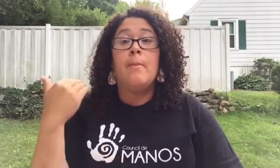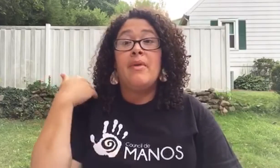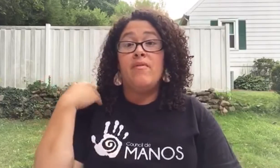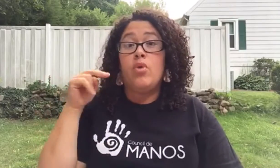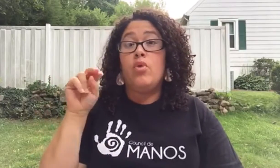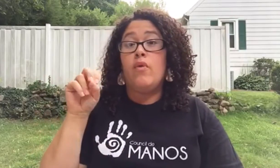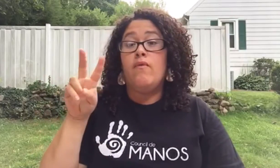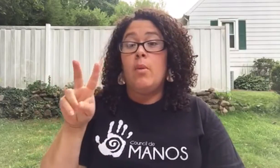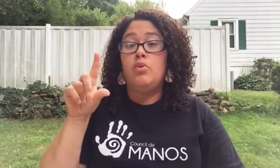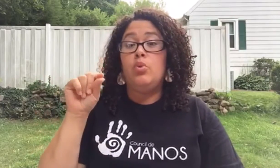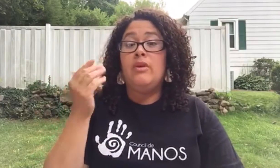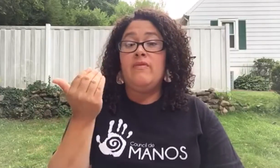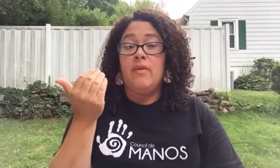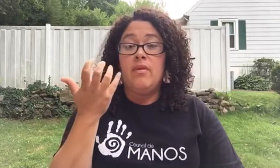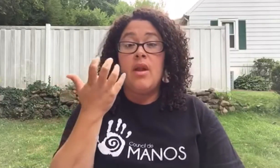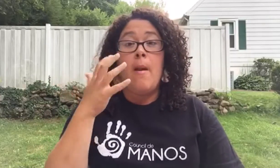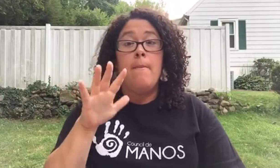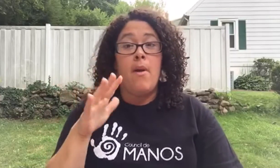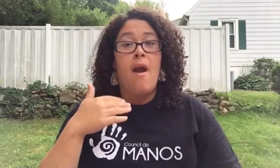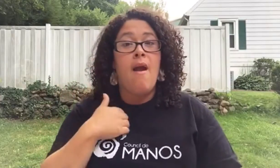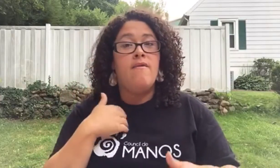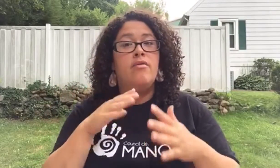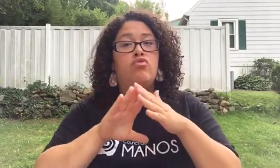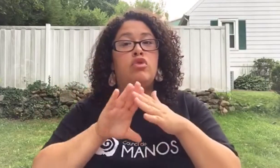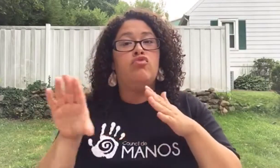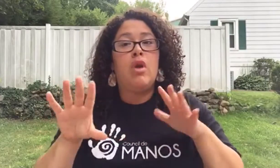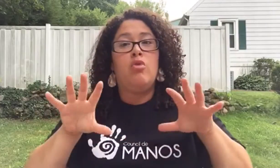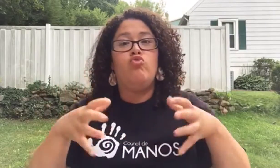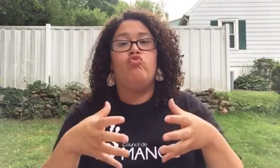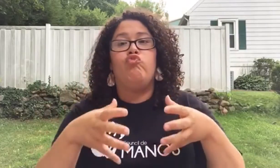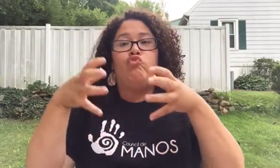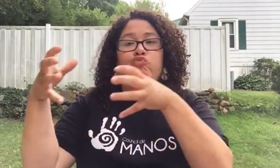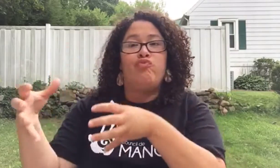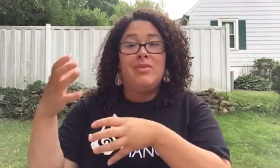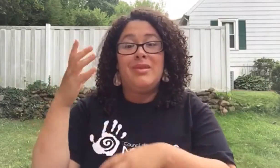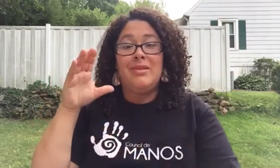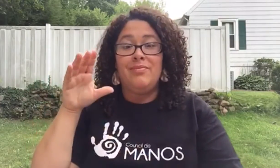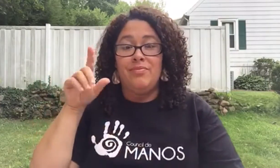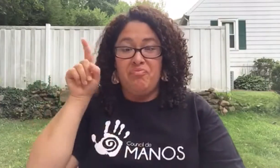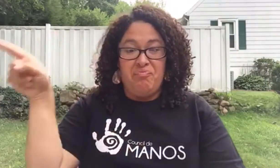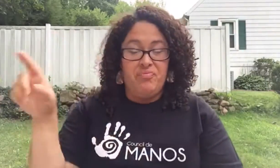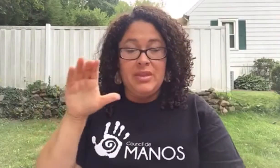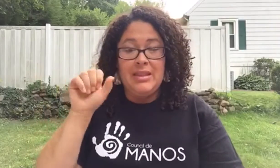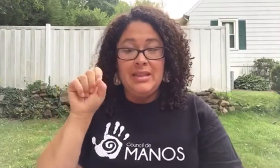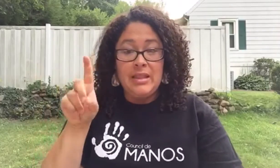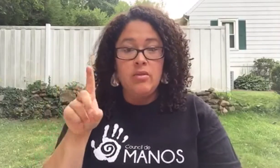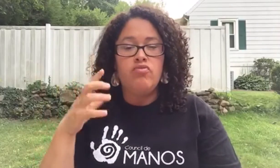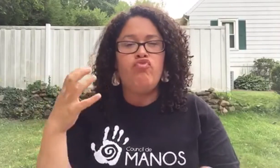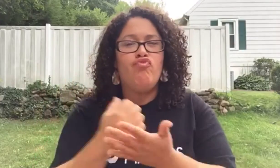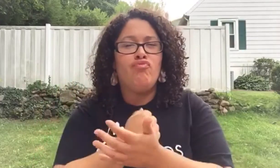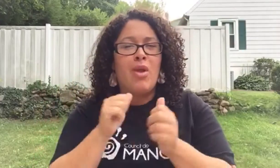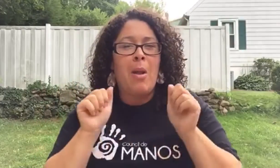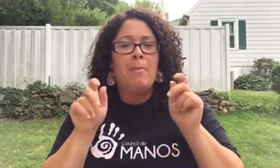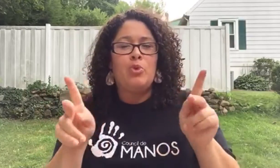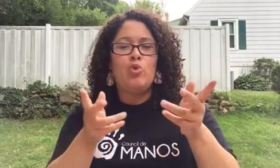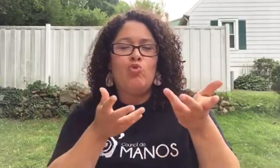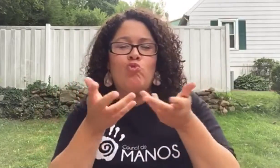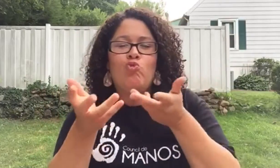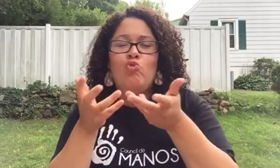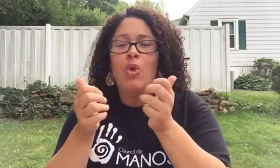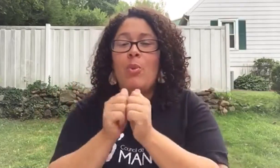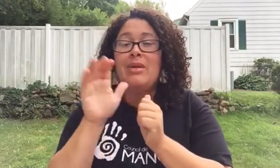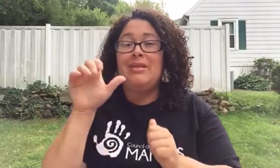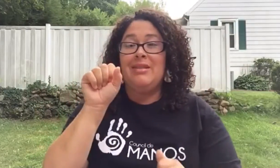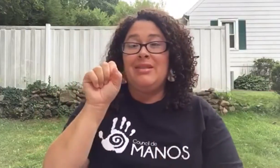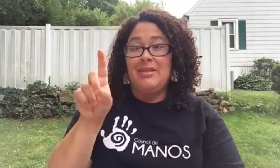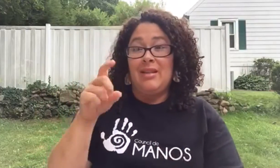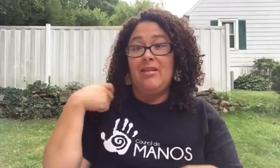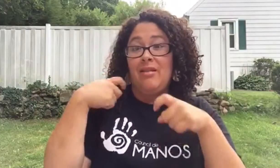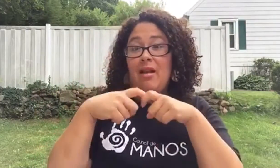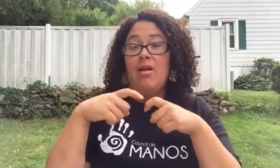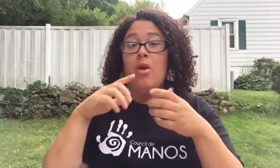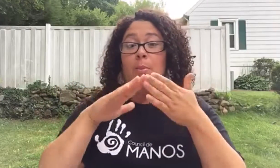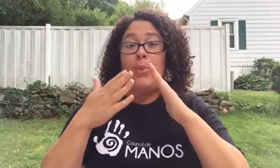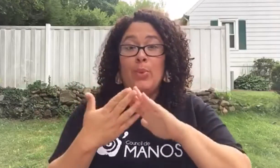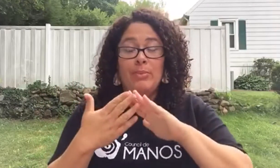Council de Manos had the great opportunity to interact with the CSD Latinx community during our retreat back in November 2015.